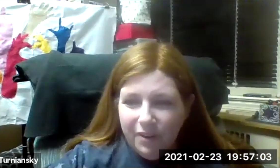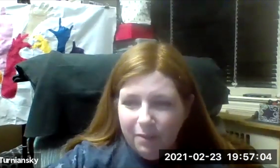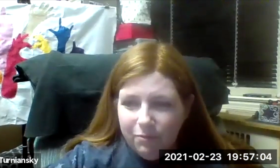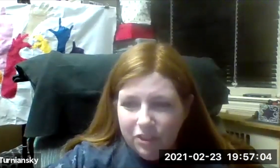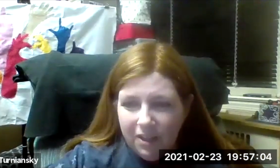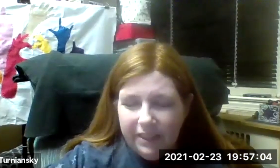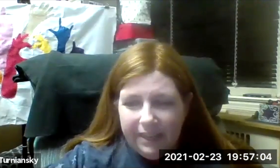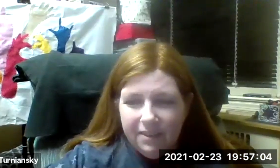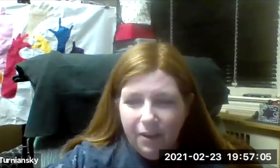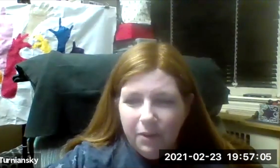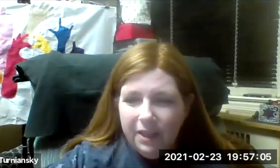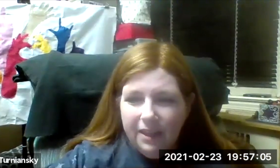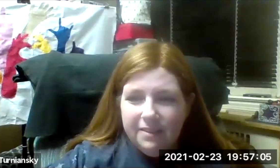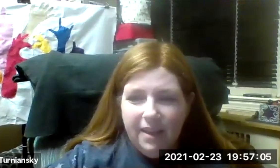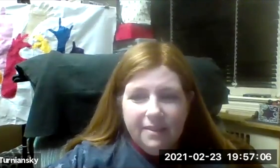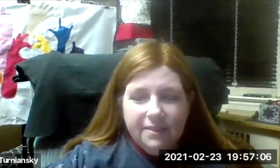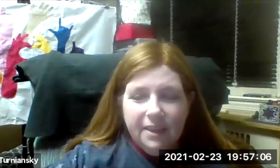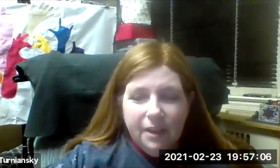from Michelle Landau is asking